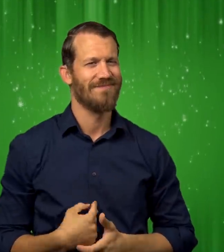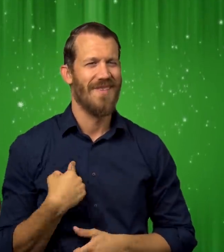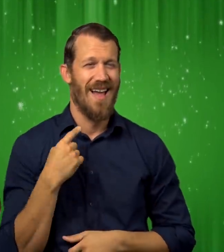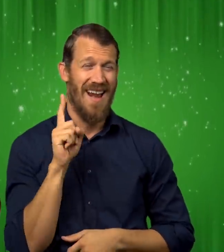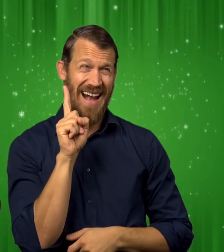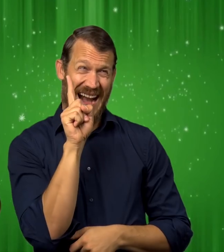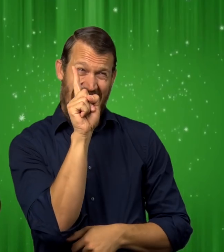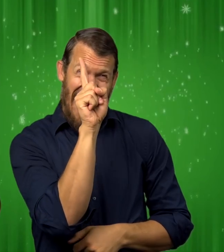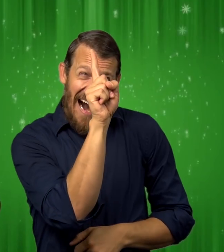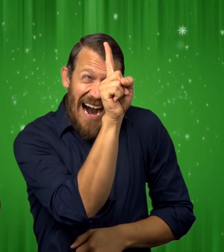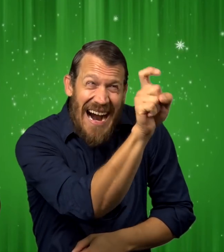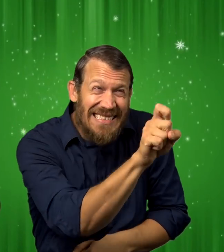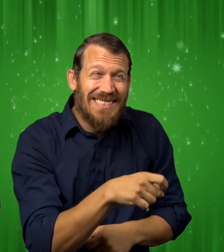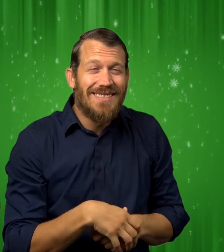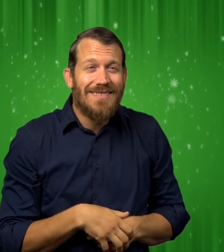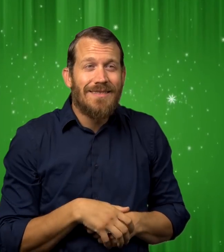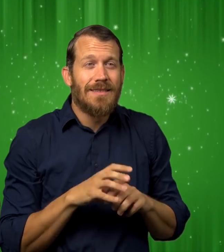When I asked, Santa smiled.